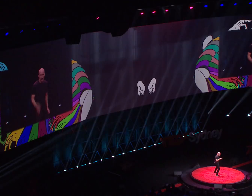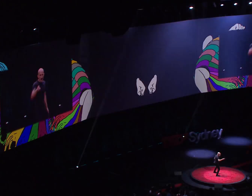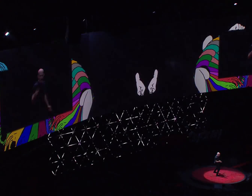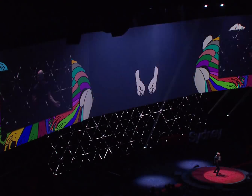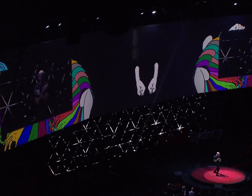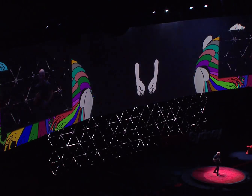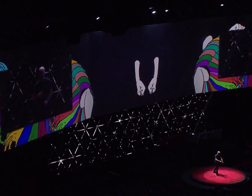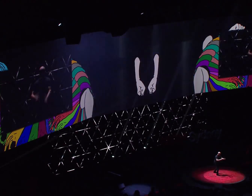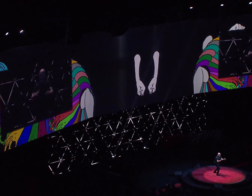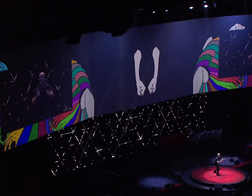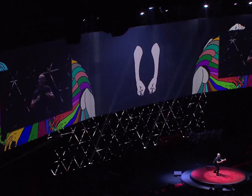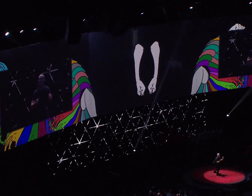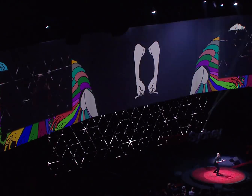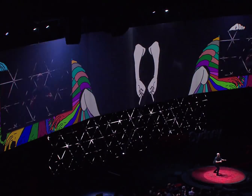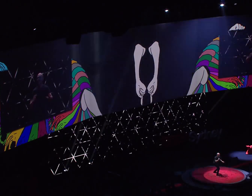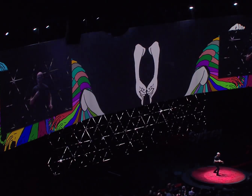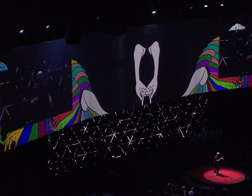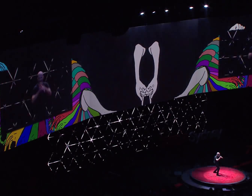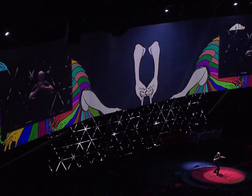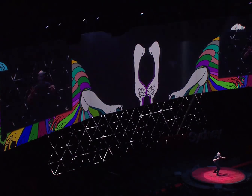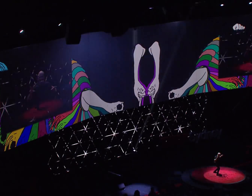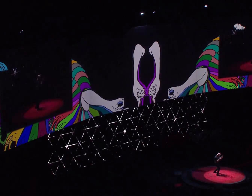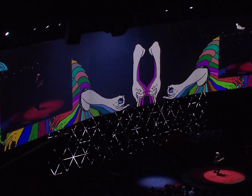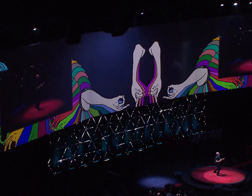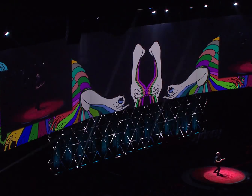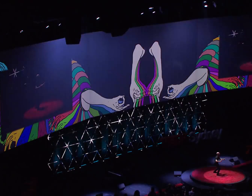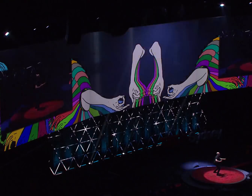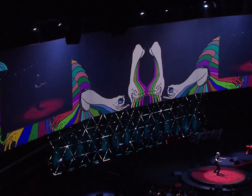So you think you can love me and leave me to die